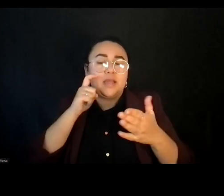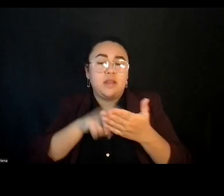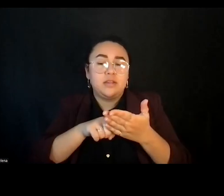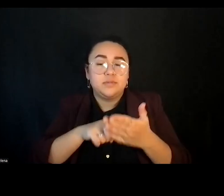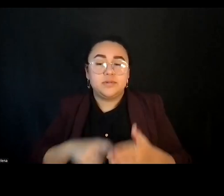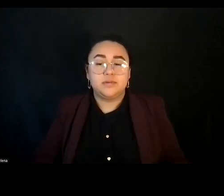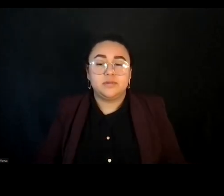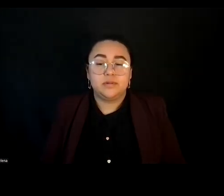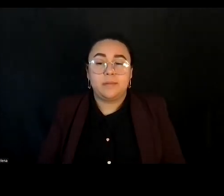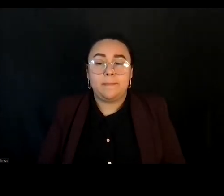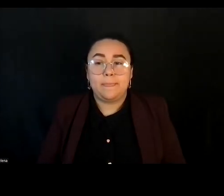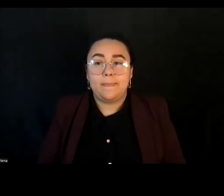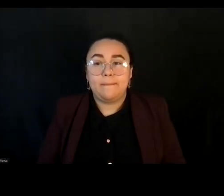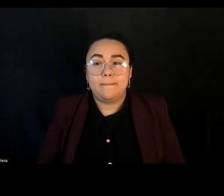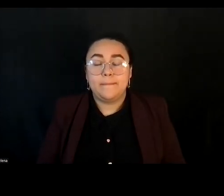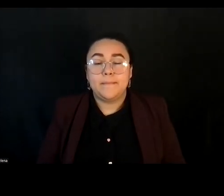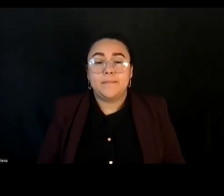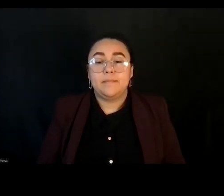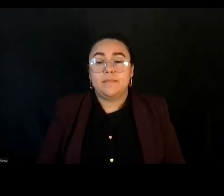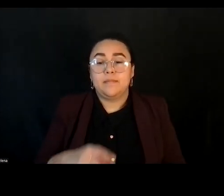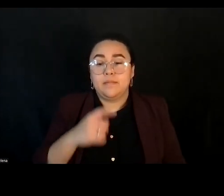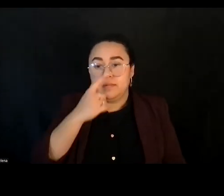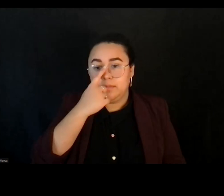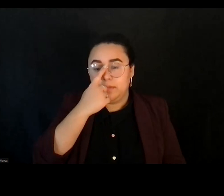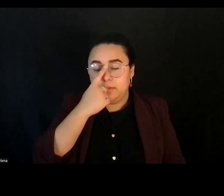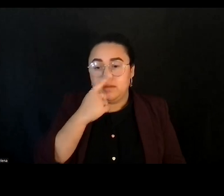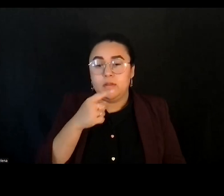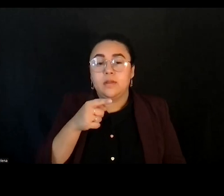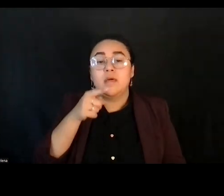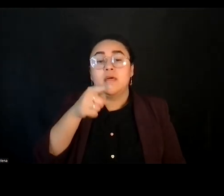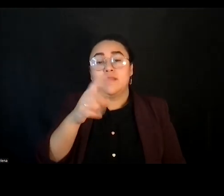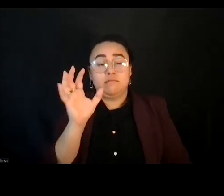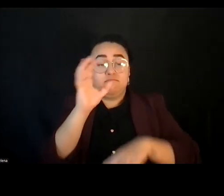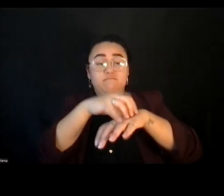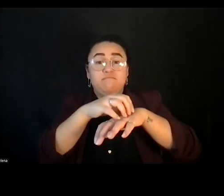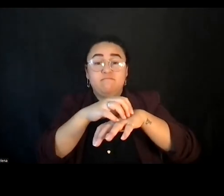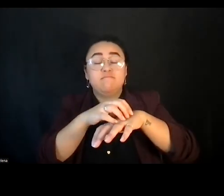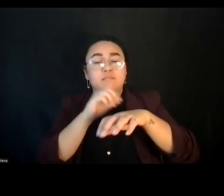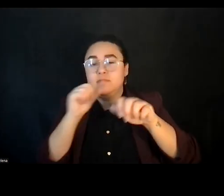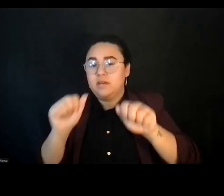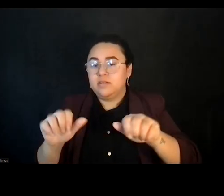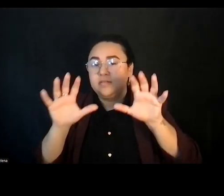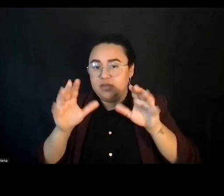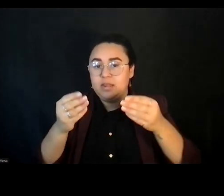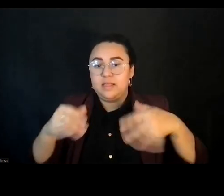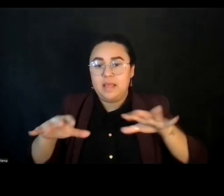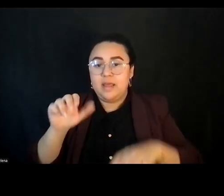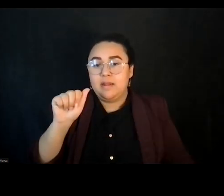This workshop is on Unceded land of the people. Where I'm located in Oakland.